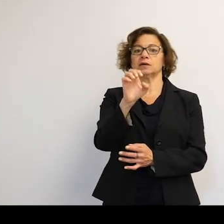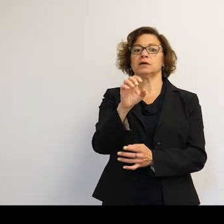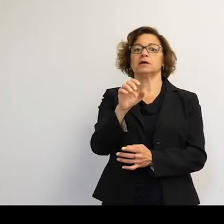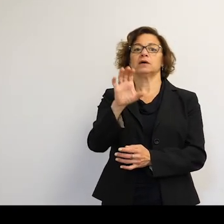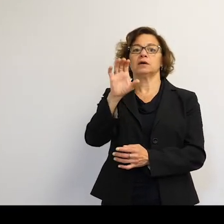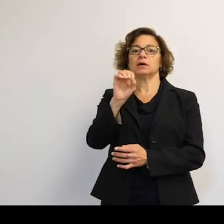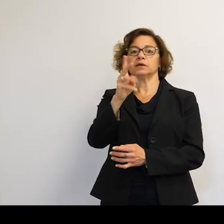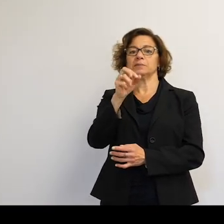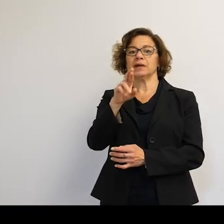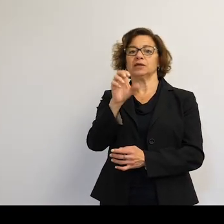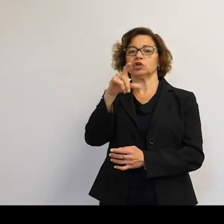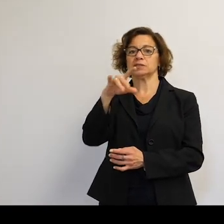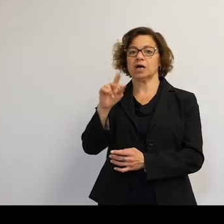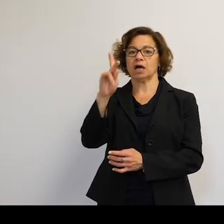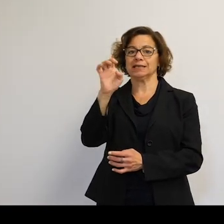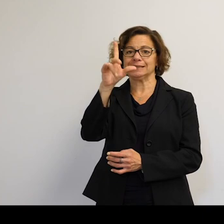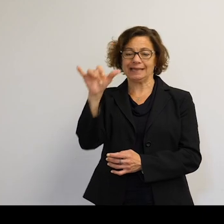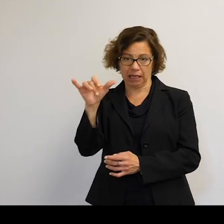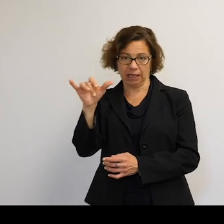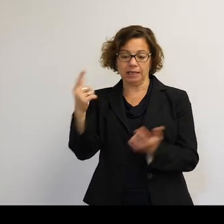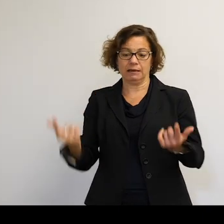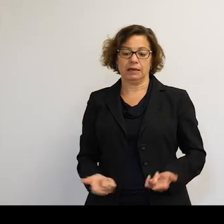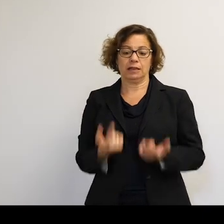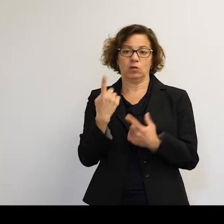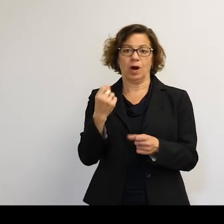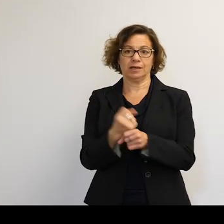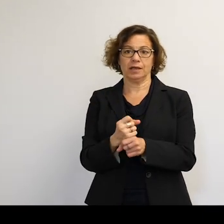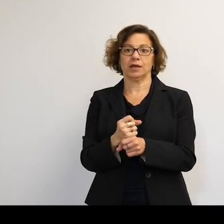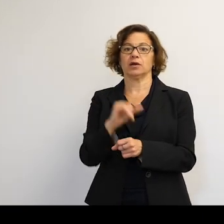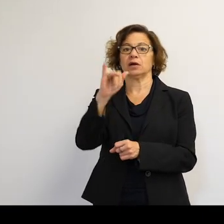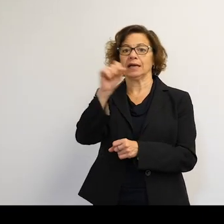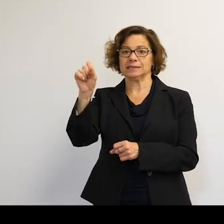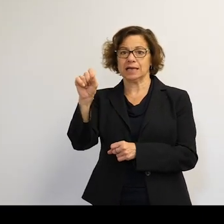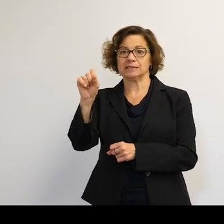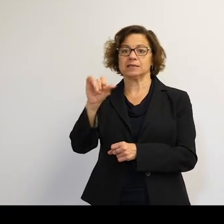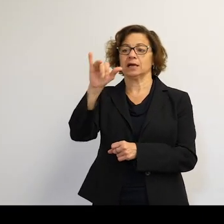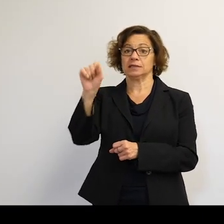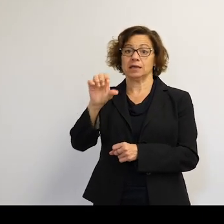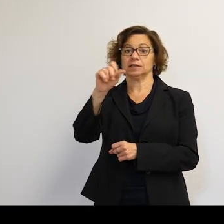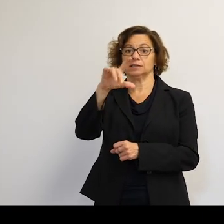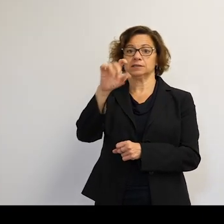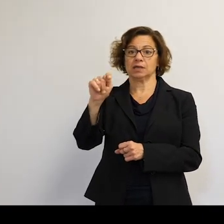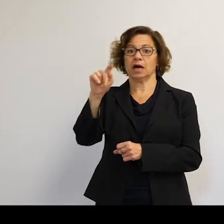He lived out there for a year on the space station, and his log is very dynamic. I mean, eye opening.